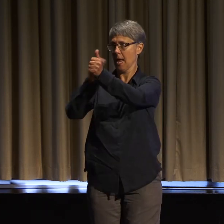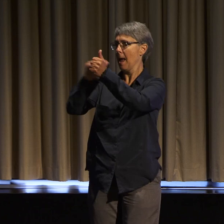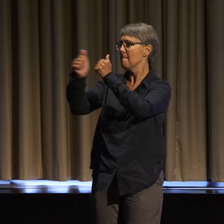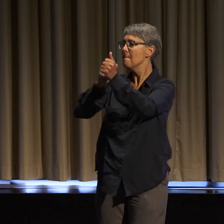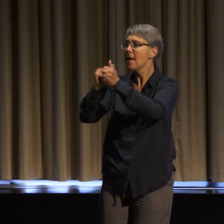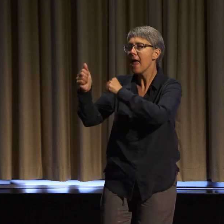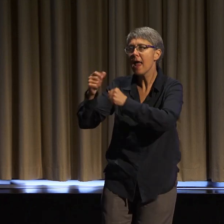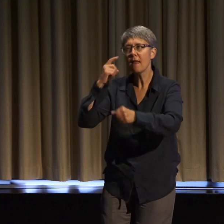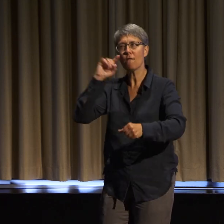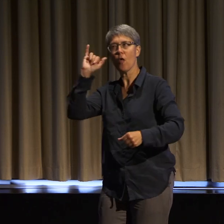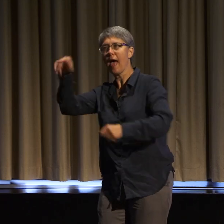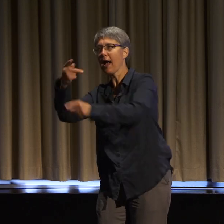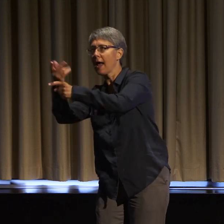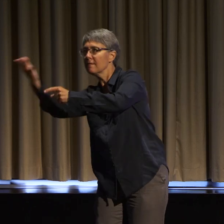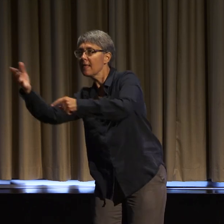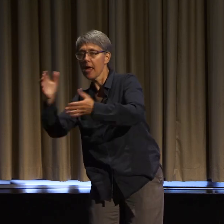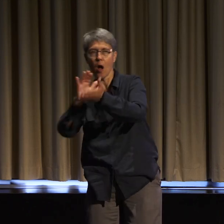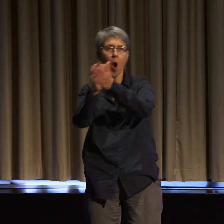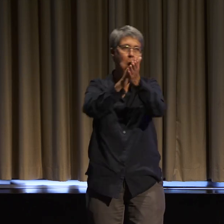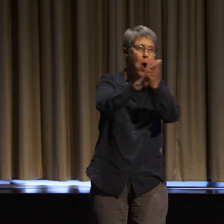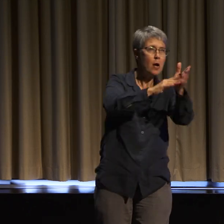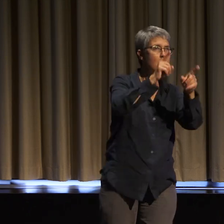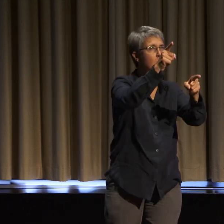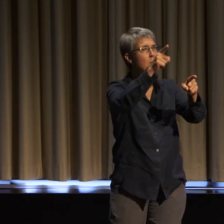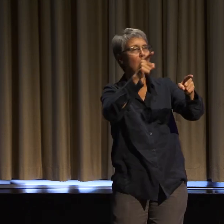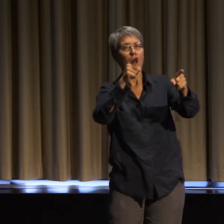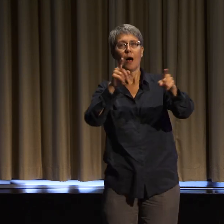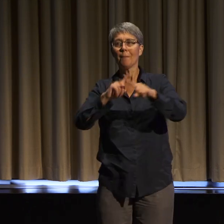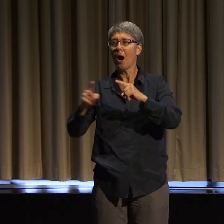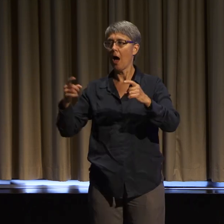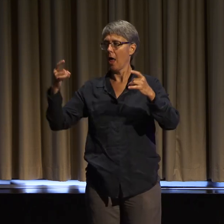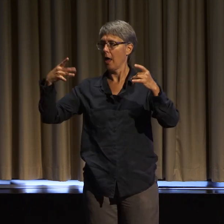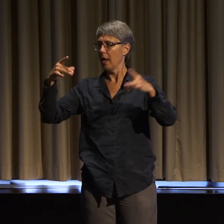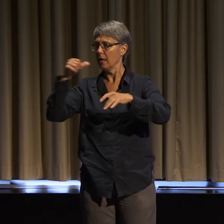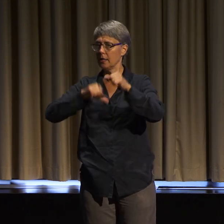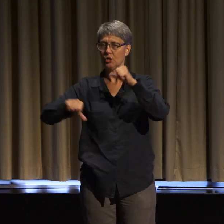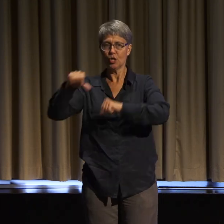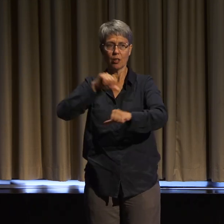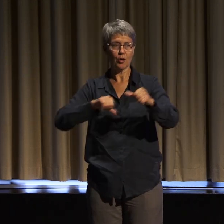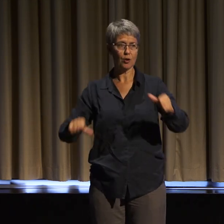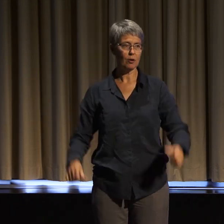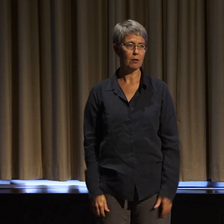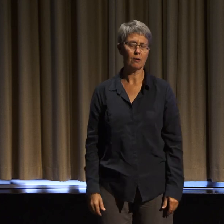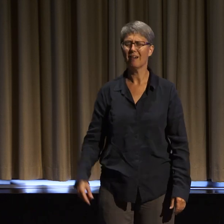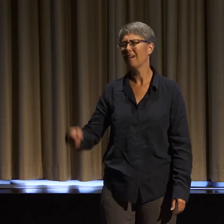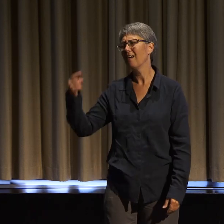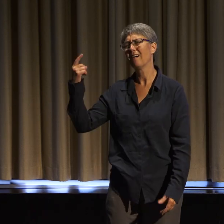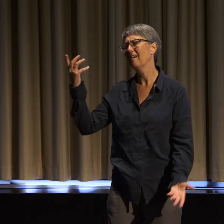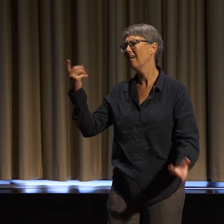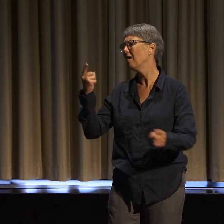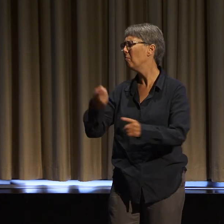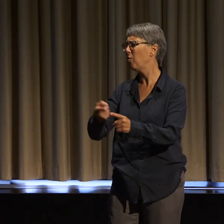end up hating each other in the end of it? And I see a lot of heads nodding.